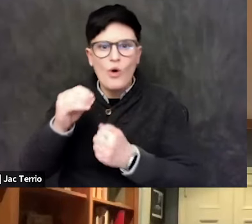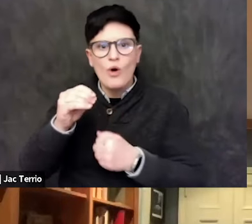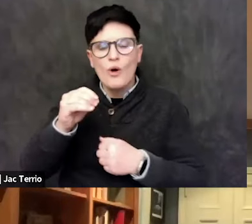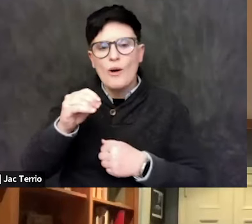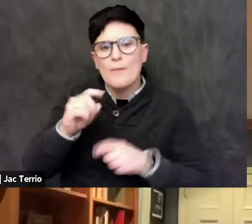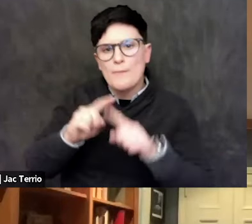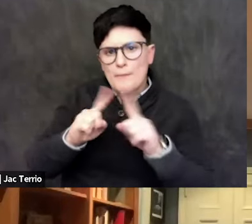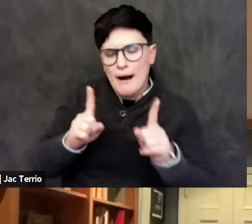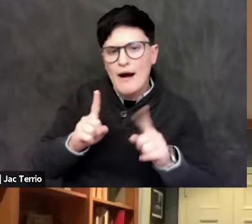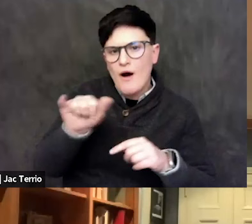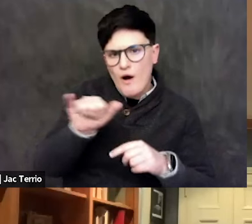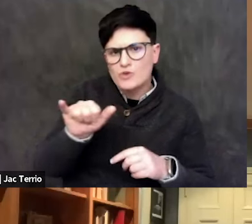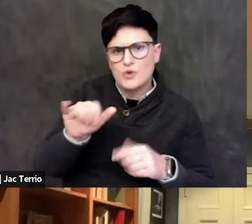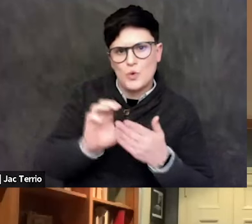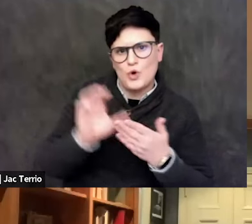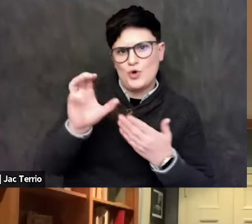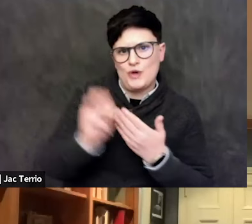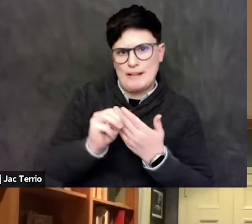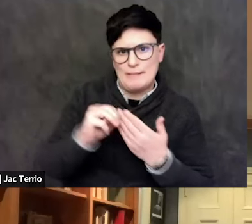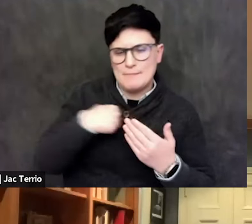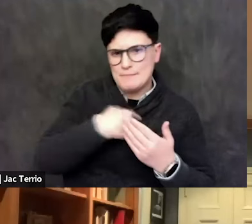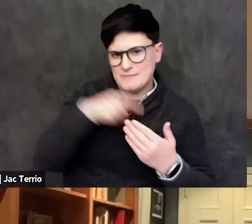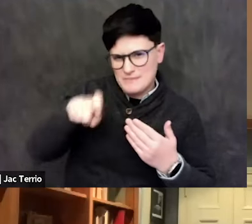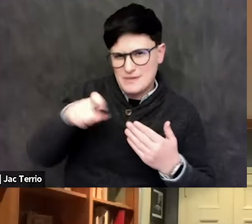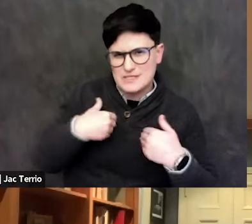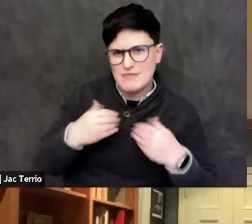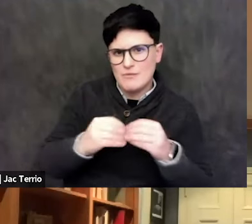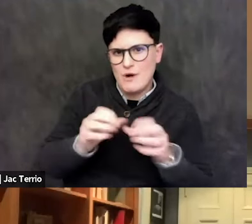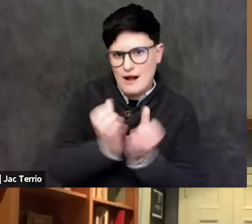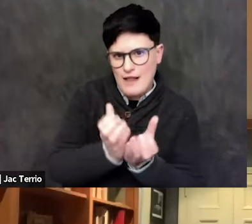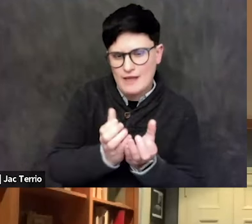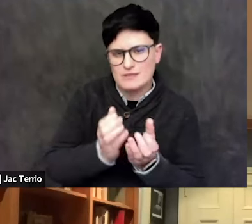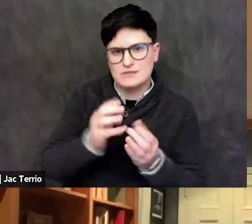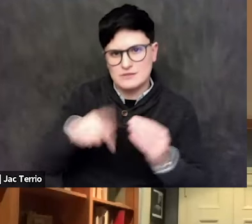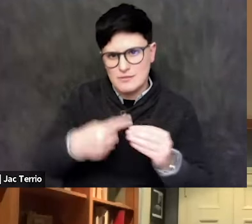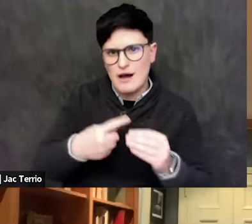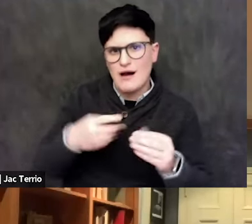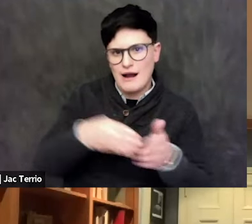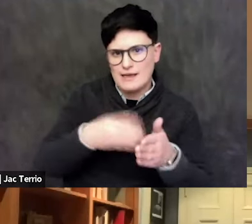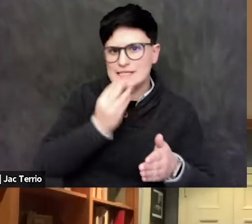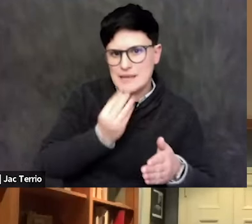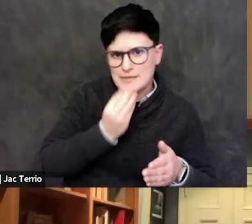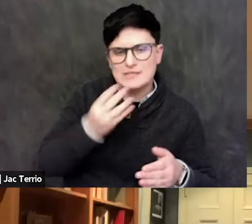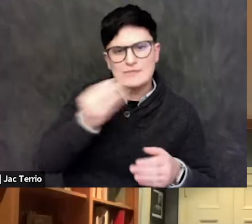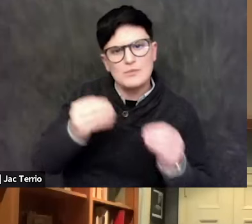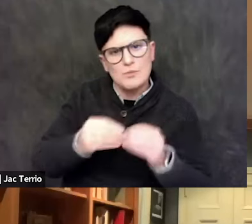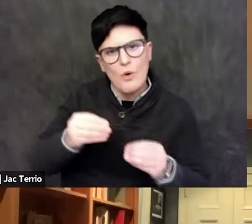I think there needs to be more classes on anti-Semitism. But there also needs to be more classes on, how do you have difficult discussions